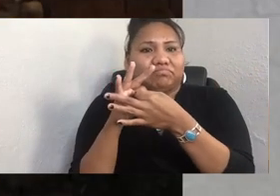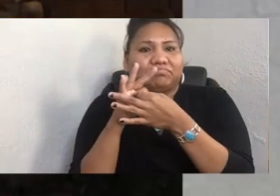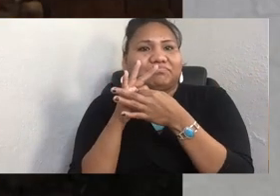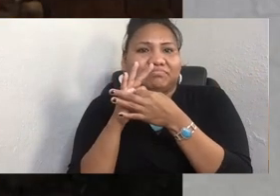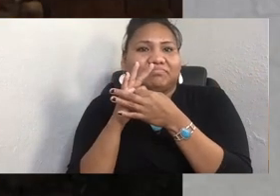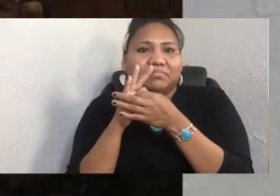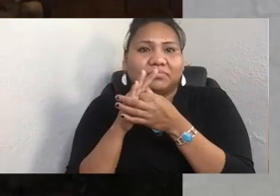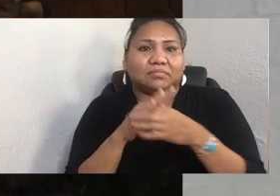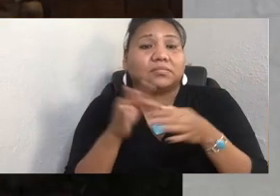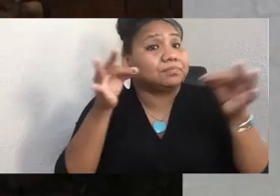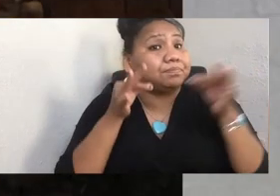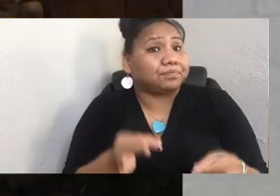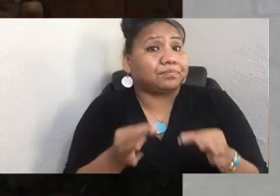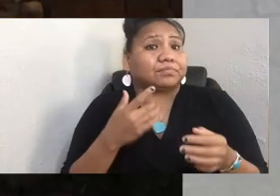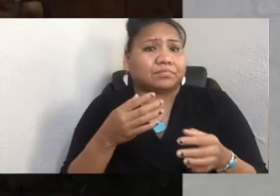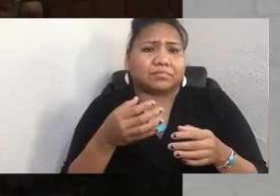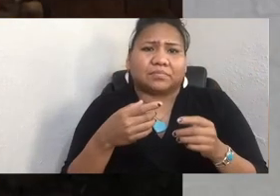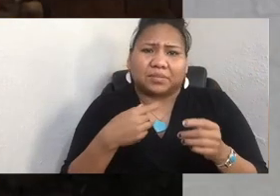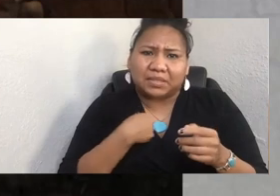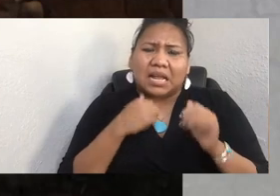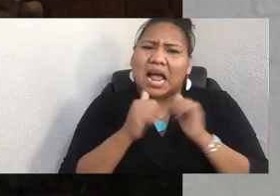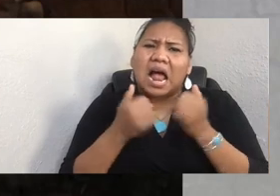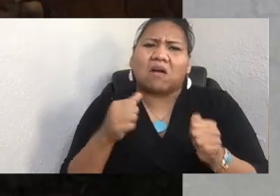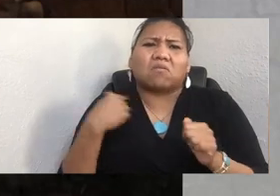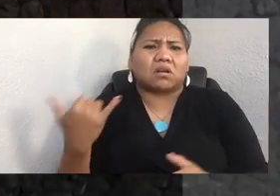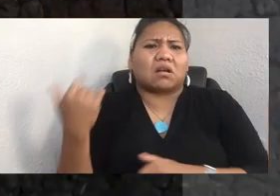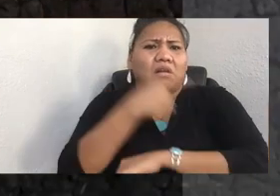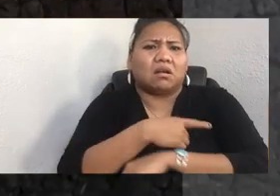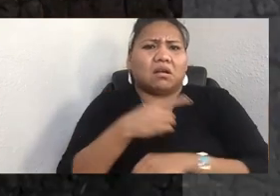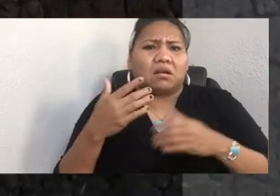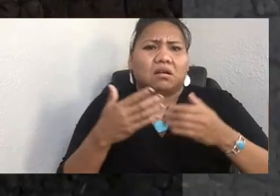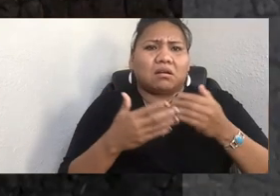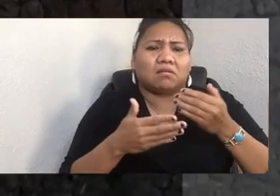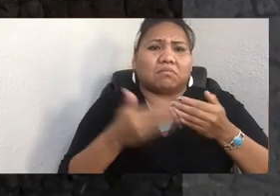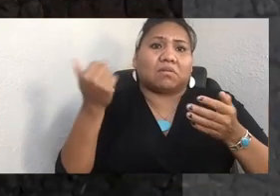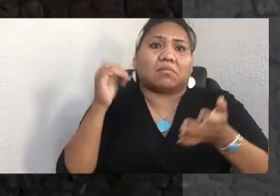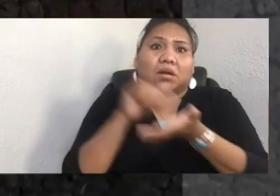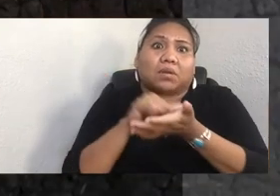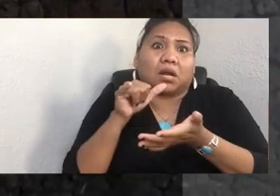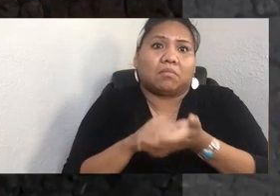quote, "Today, it is nearly impossible to live entirely free from the imposed colonial structure.